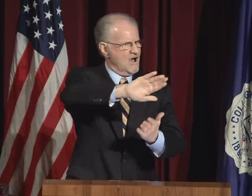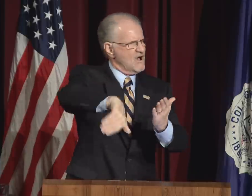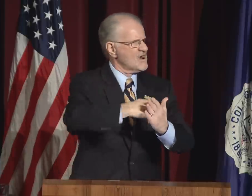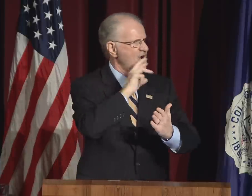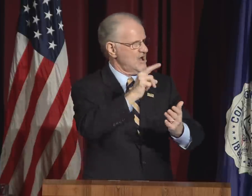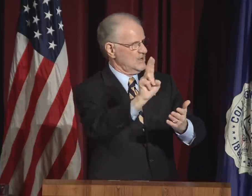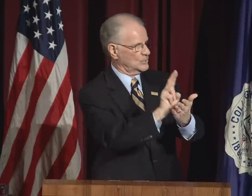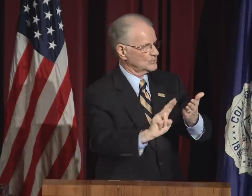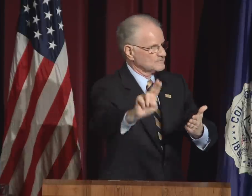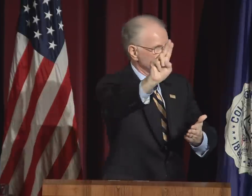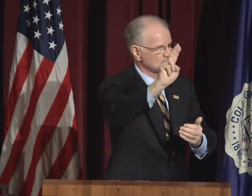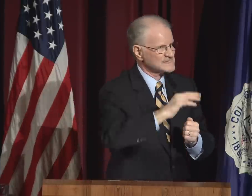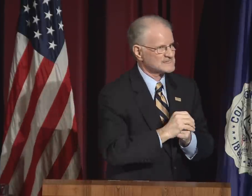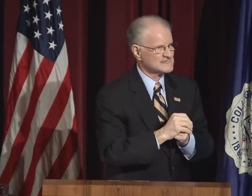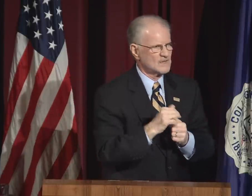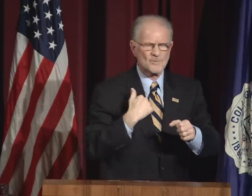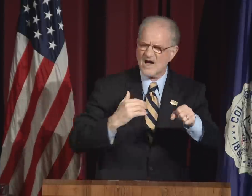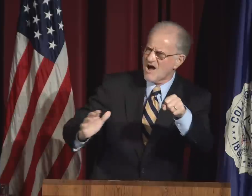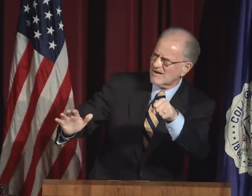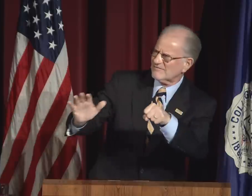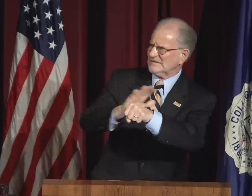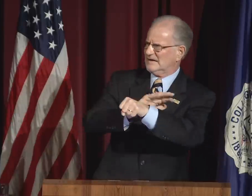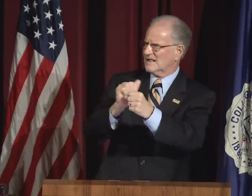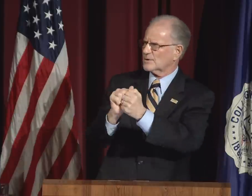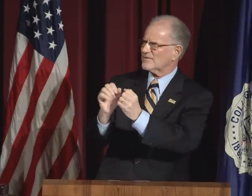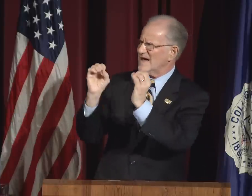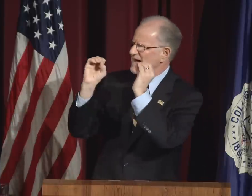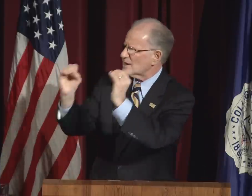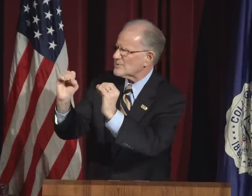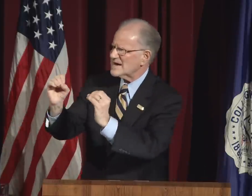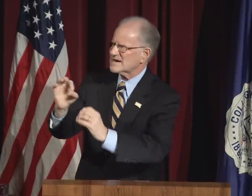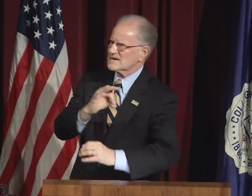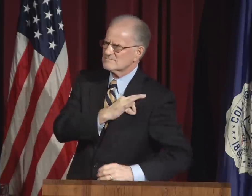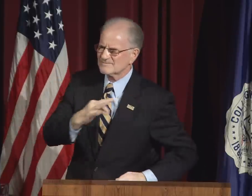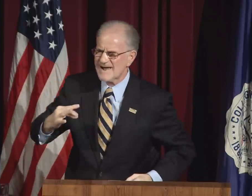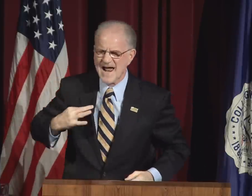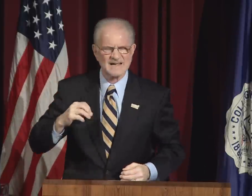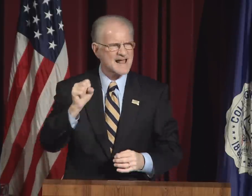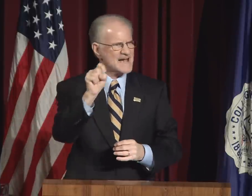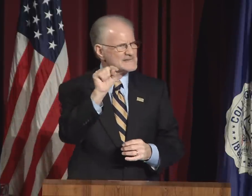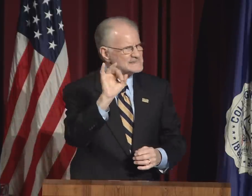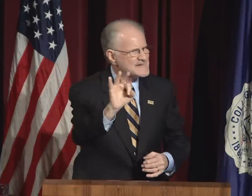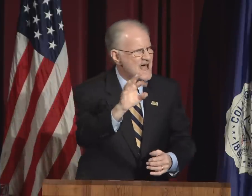I remind you all - we are a university.